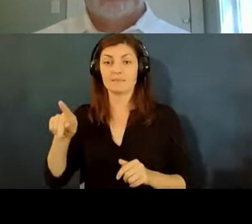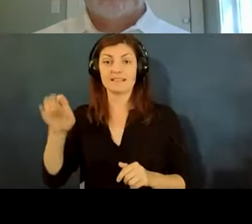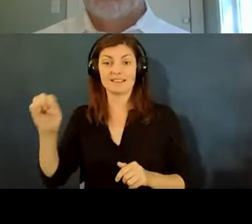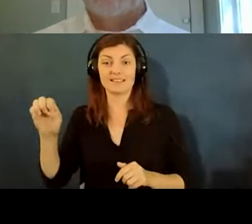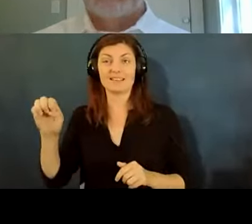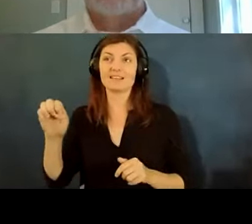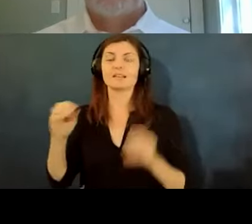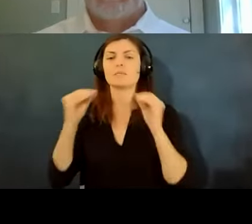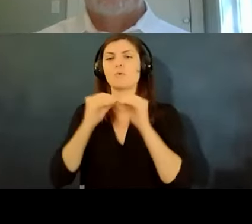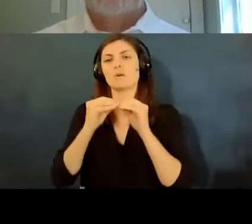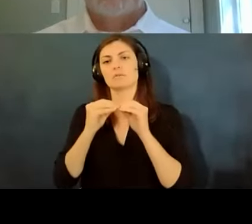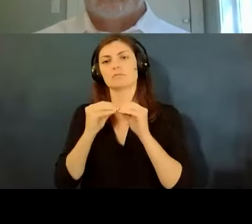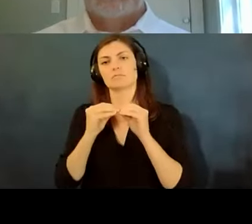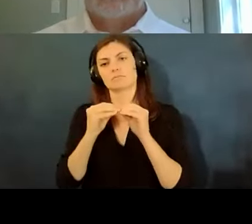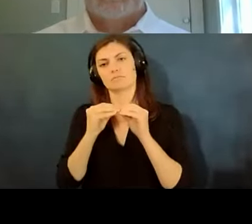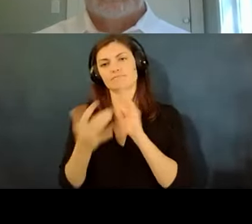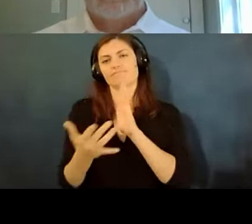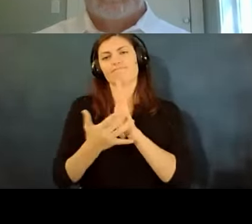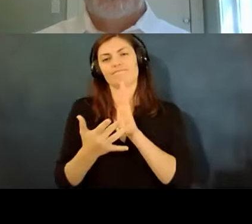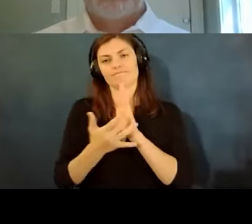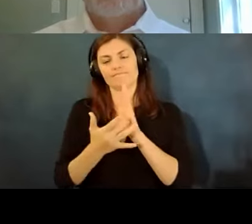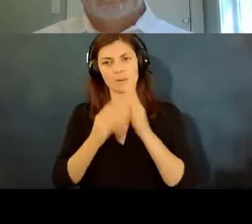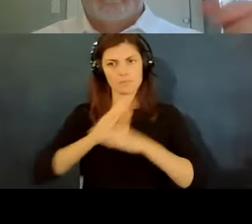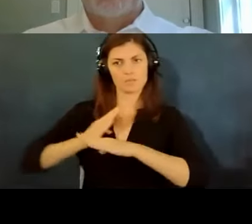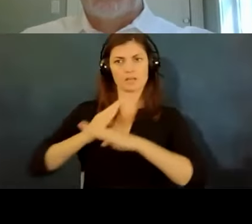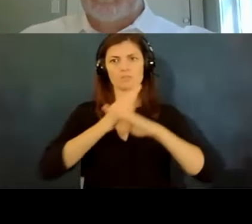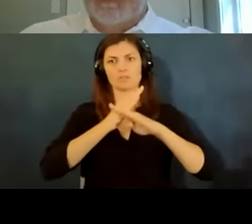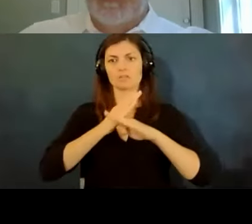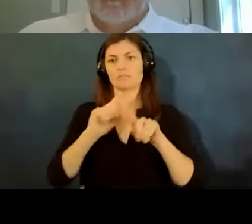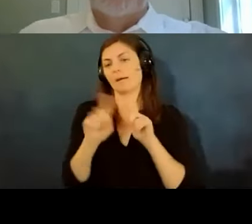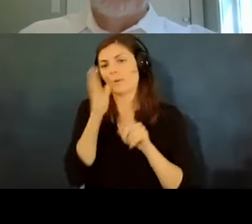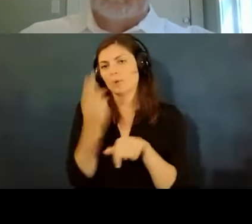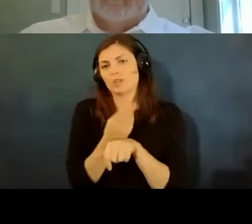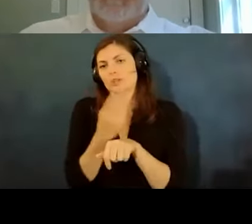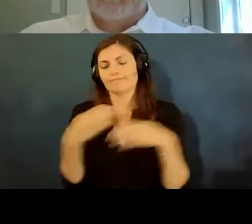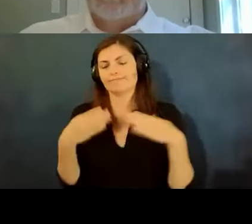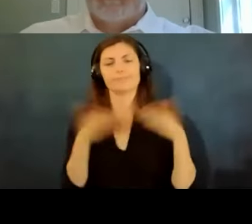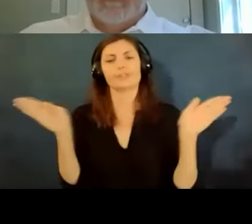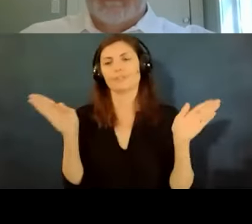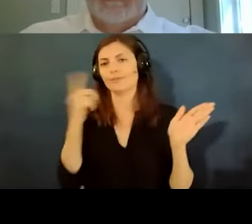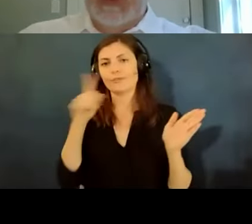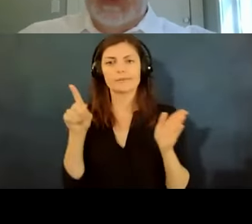more technical kinds of protection um but i'll just use it more generally here to talk about any